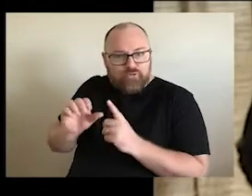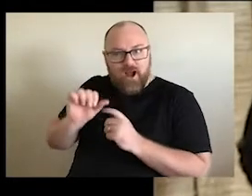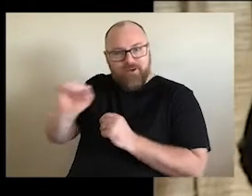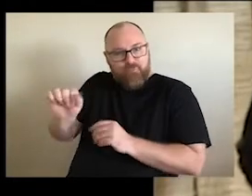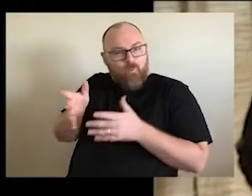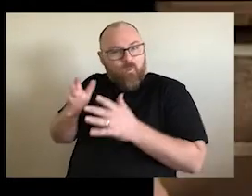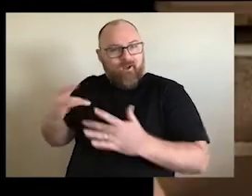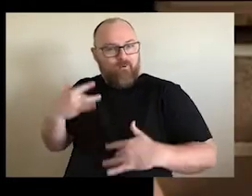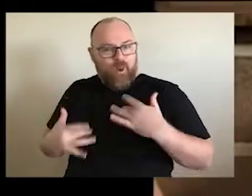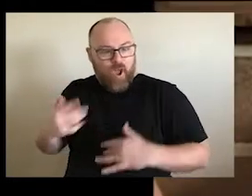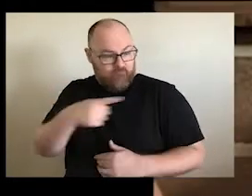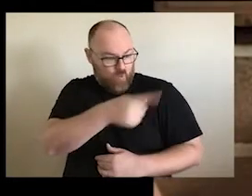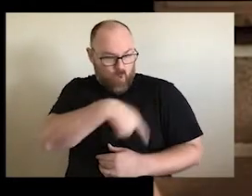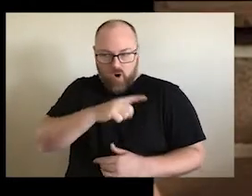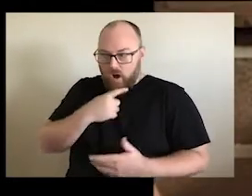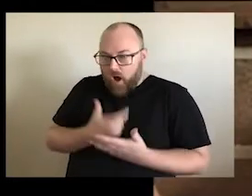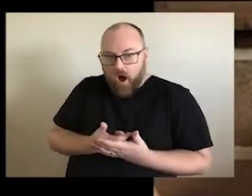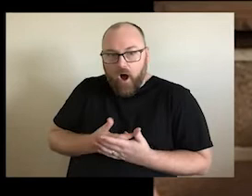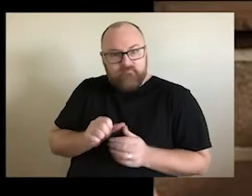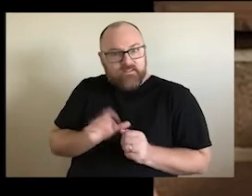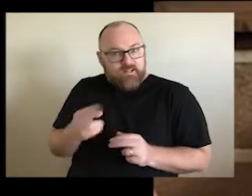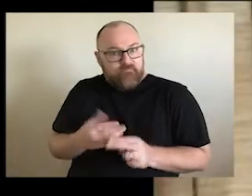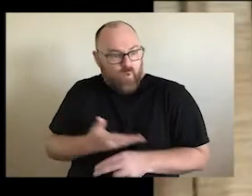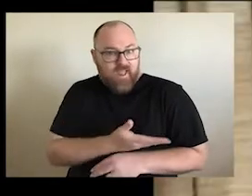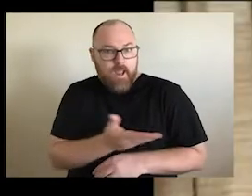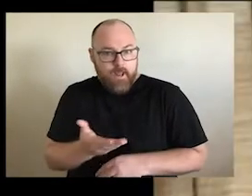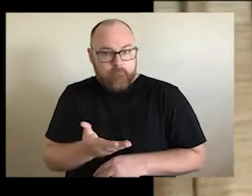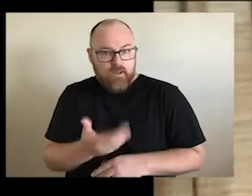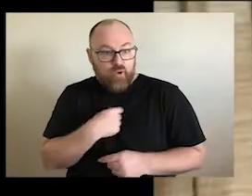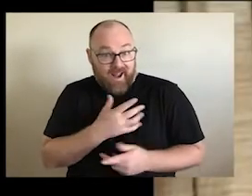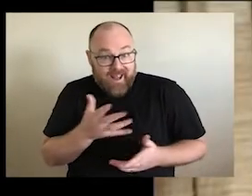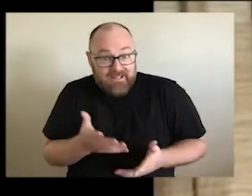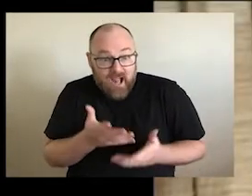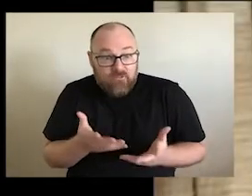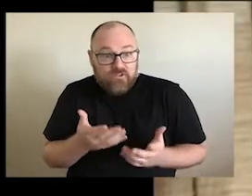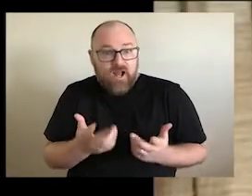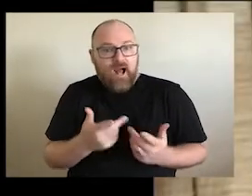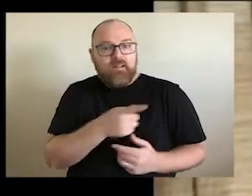they were living. And for them. It was an excellent experience, which is encouraged others. Like the girls. They were wearing a special